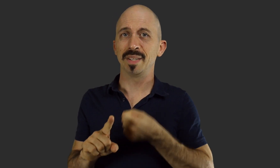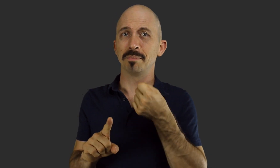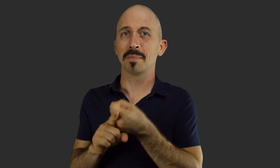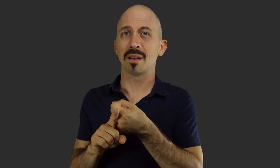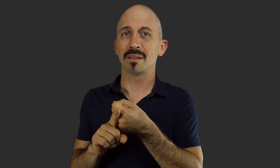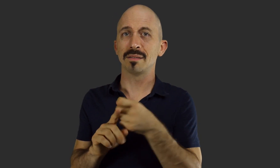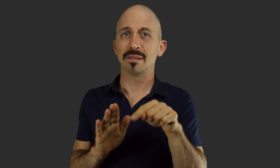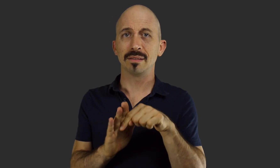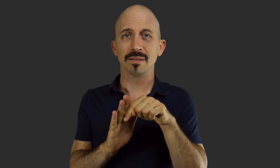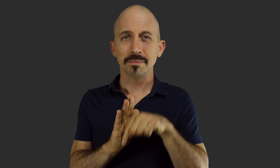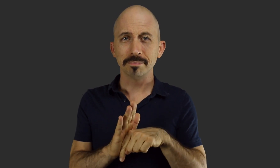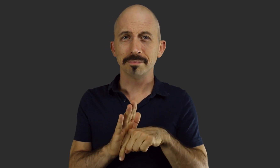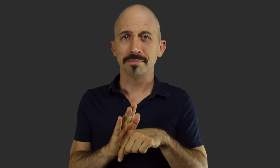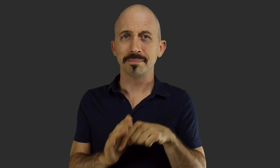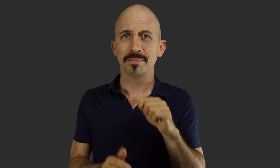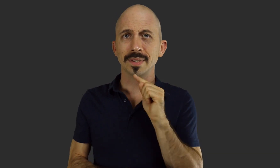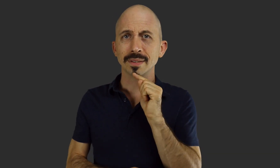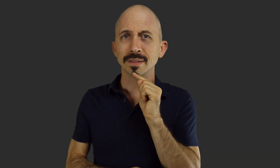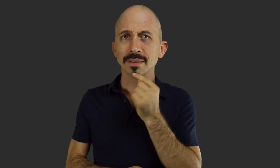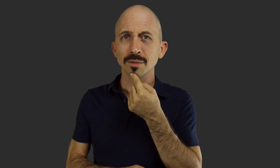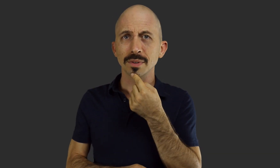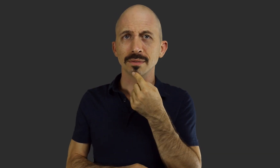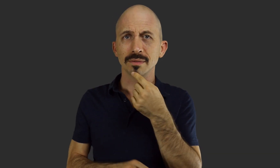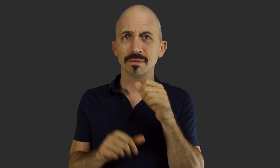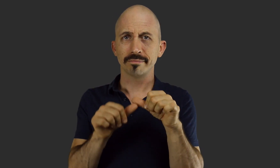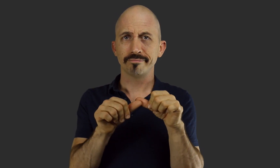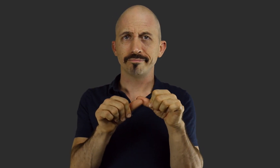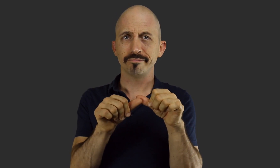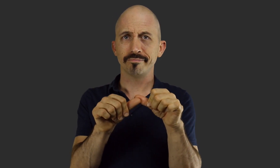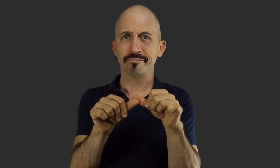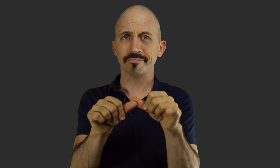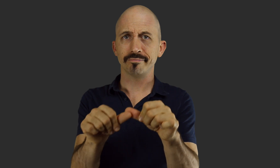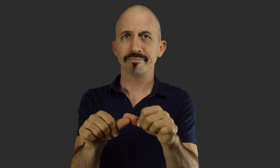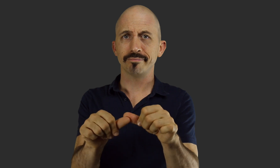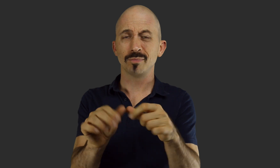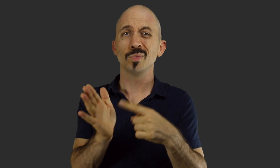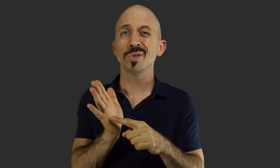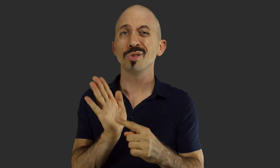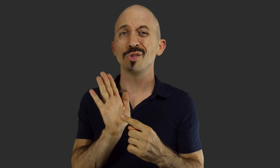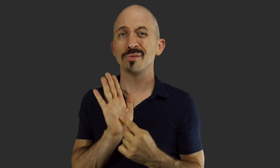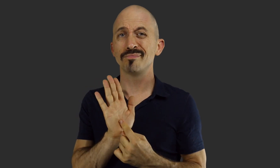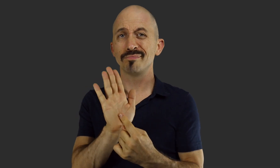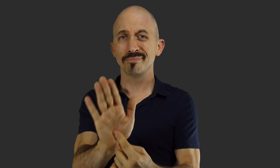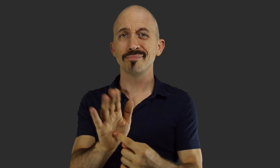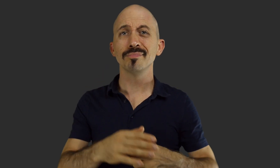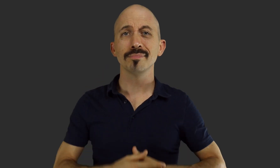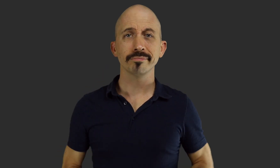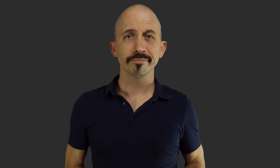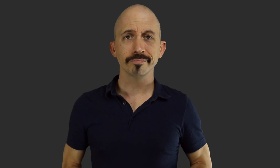Impacts are deep, serious and permanent. Research demonstrates this.